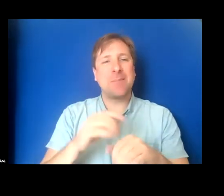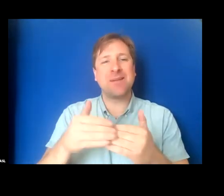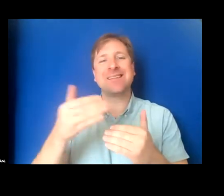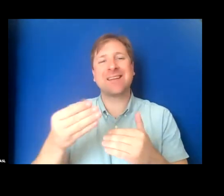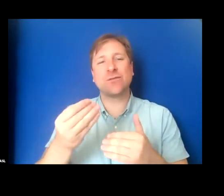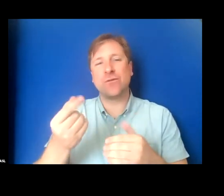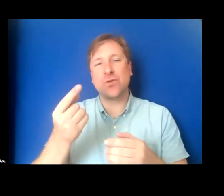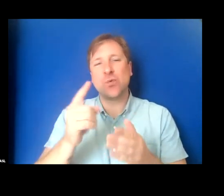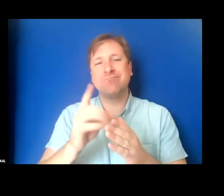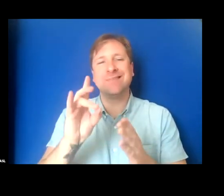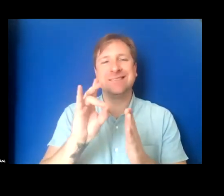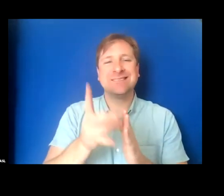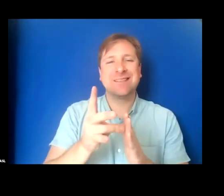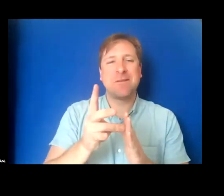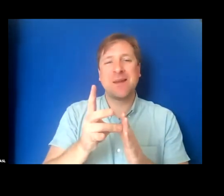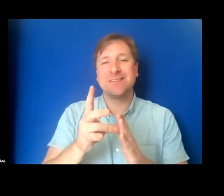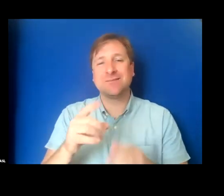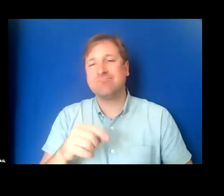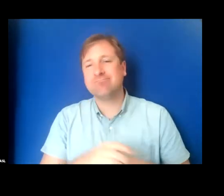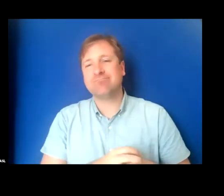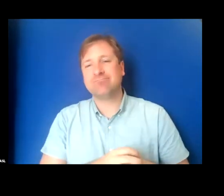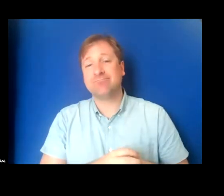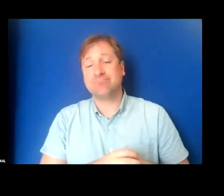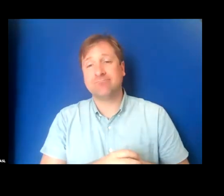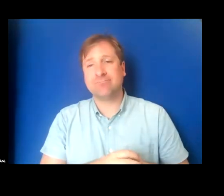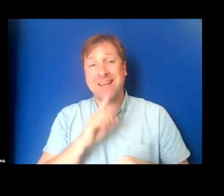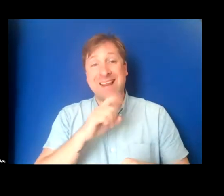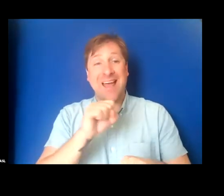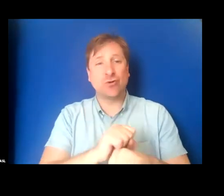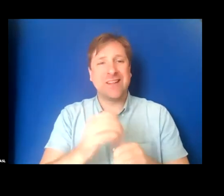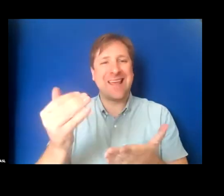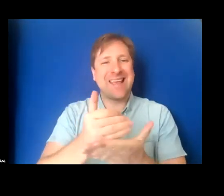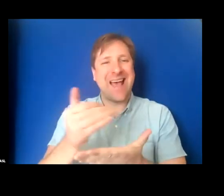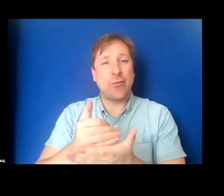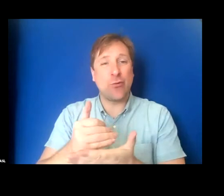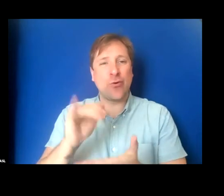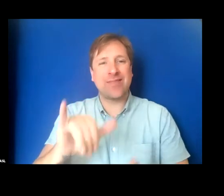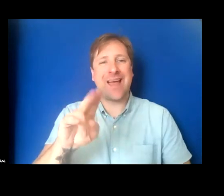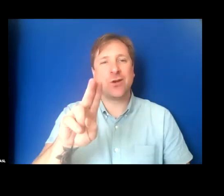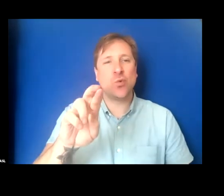next six to seven minutes, and actually gather that URL together,